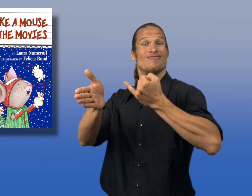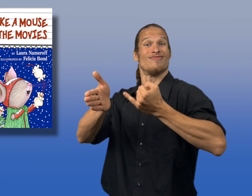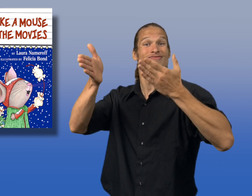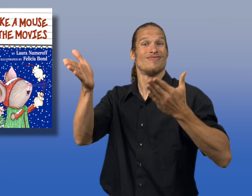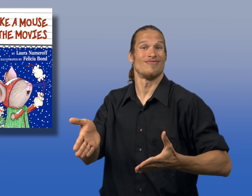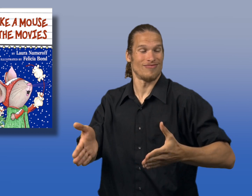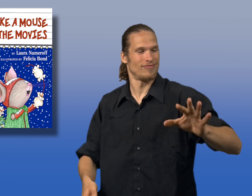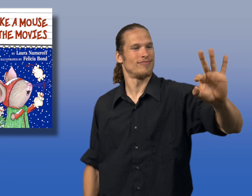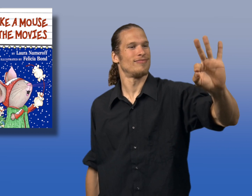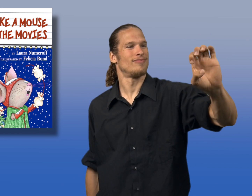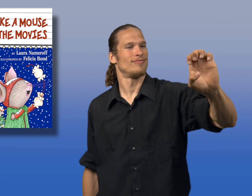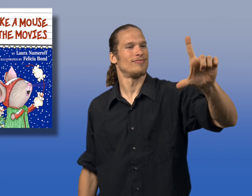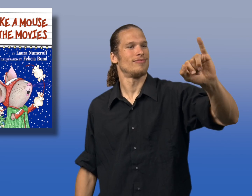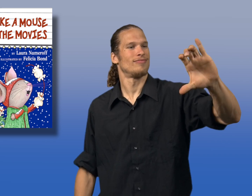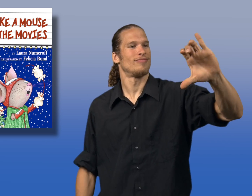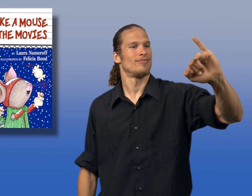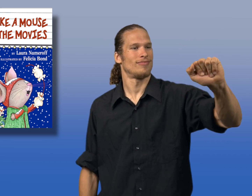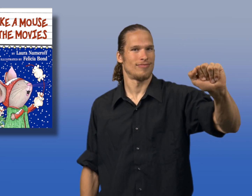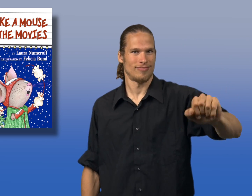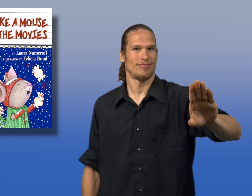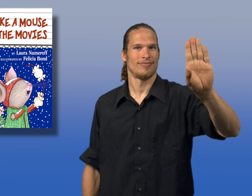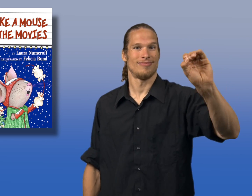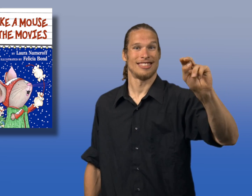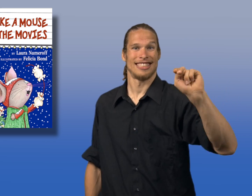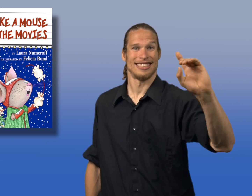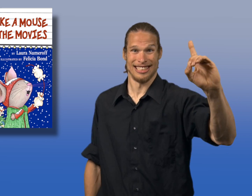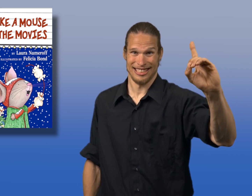And it's illustrated by Felicia Bond.